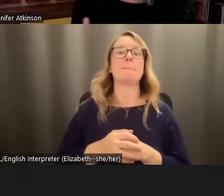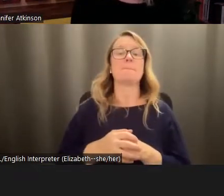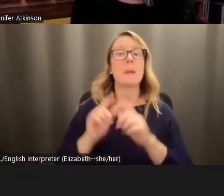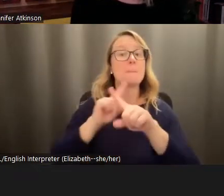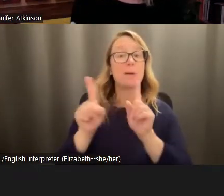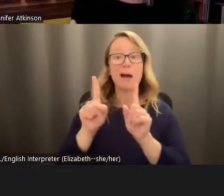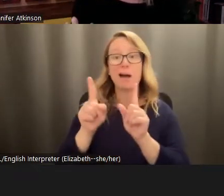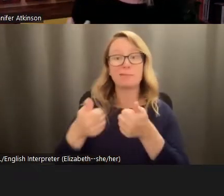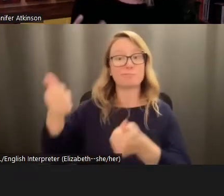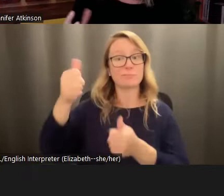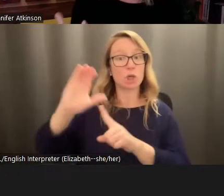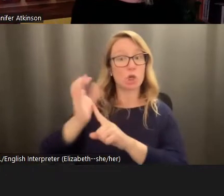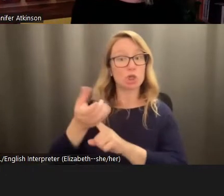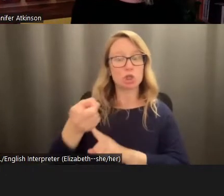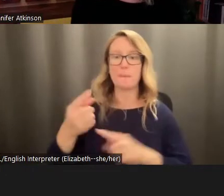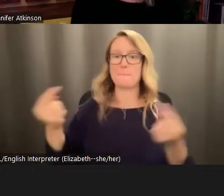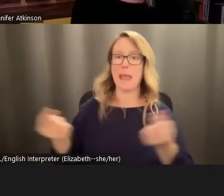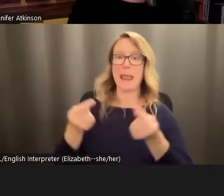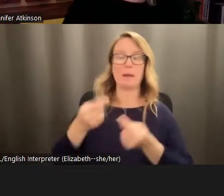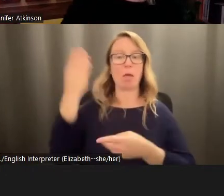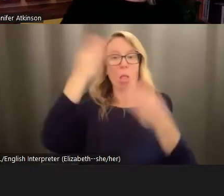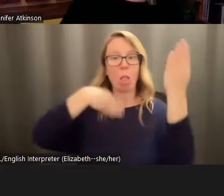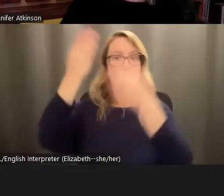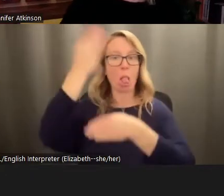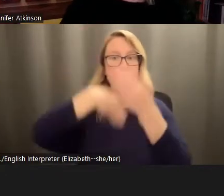where that pain is made invisible, that deepens the harm